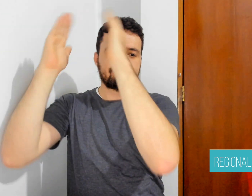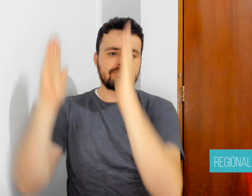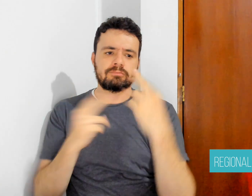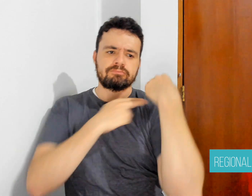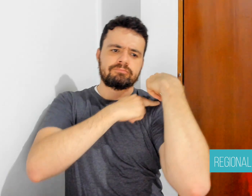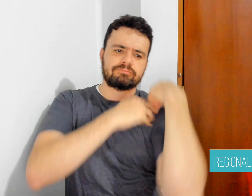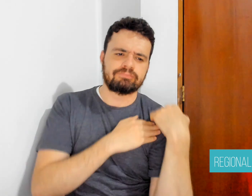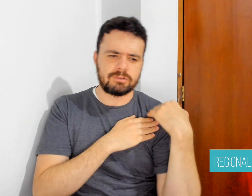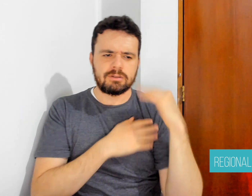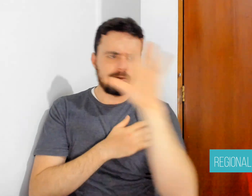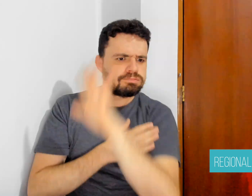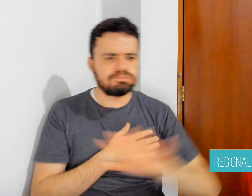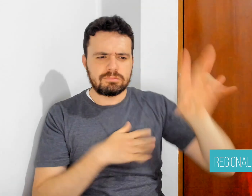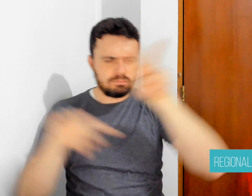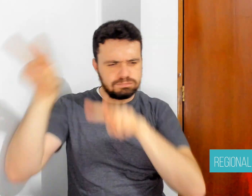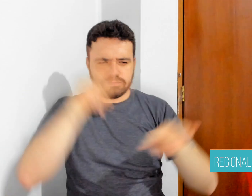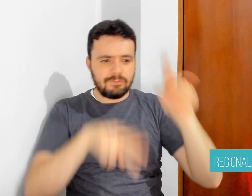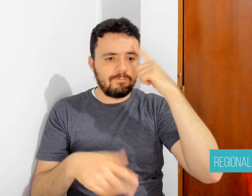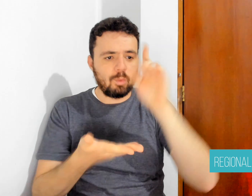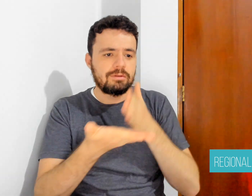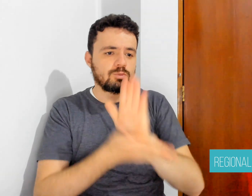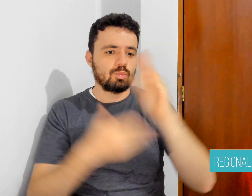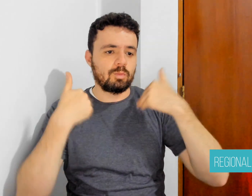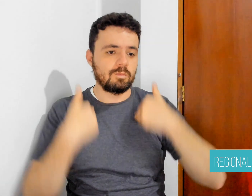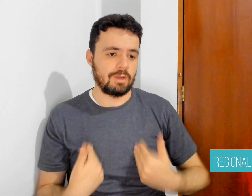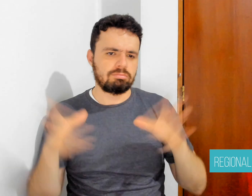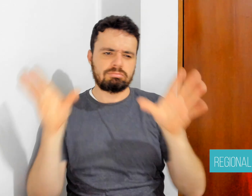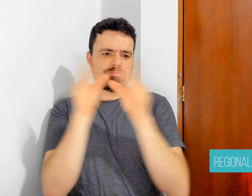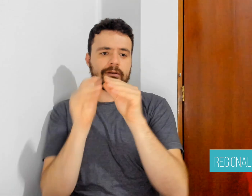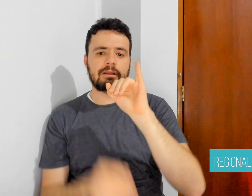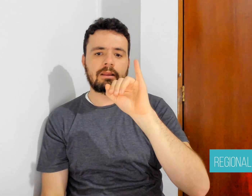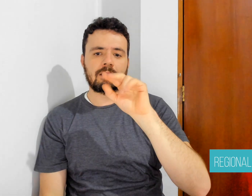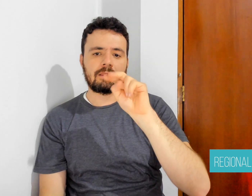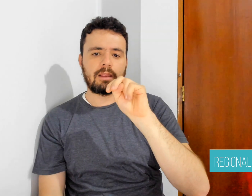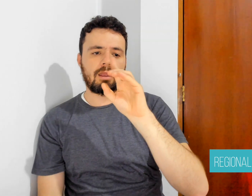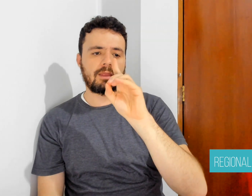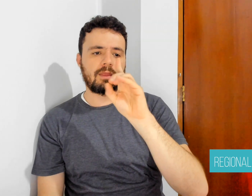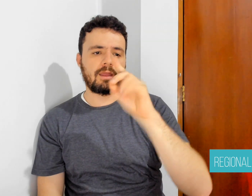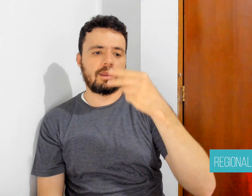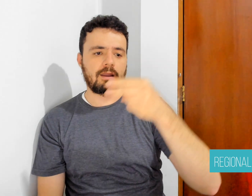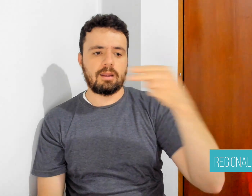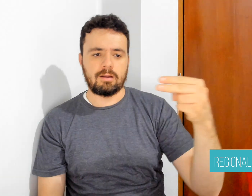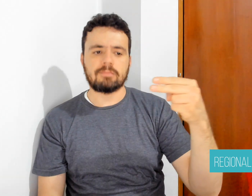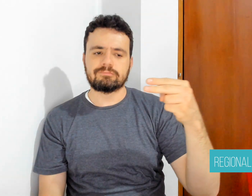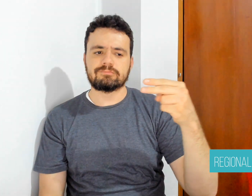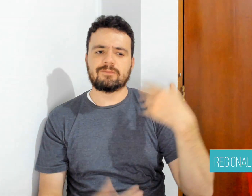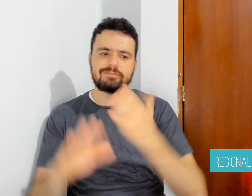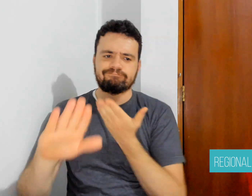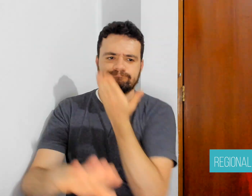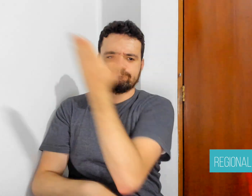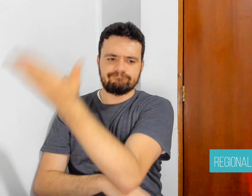an interpreter. BHU argued that it wasn't obligated under